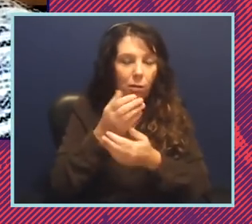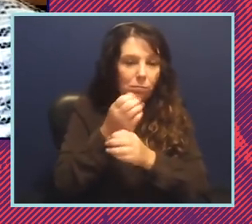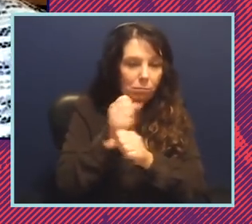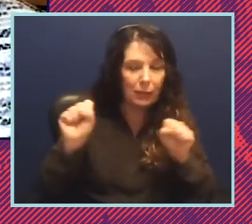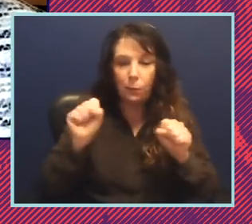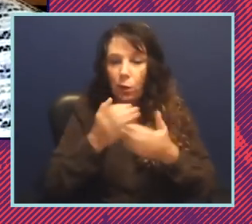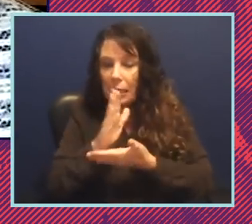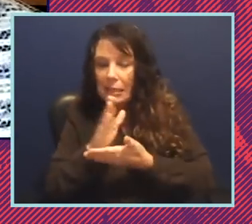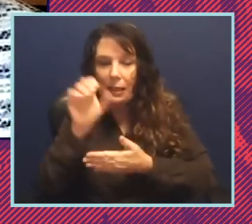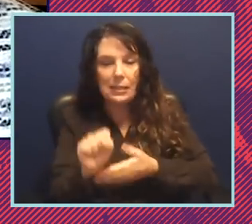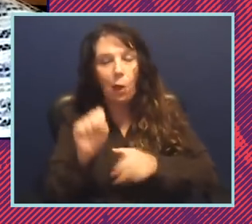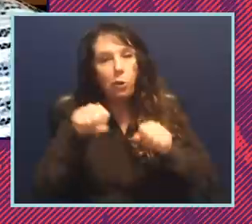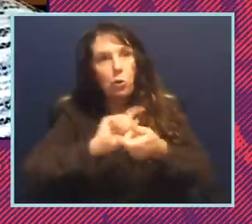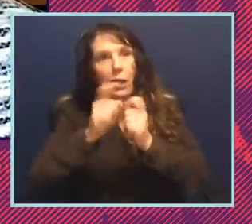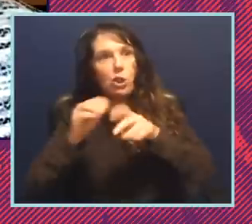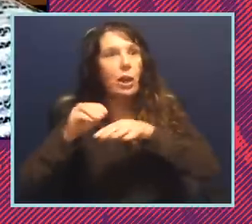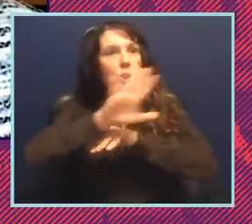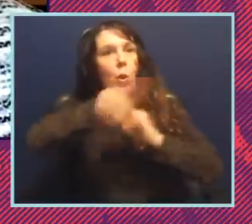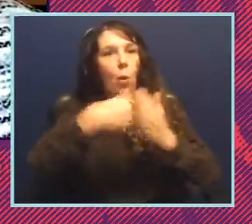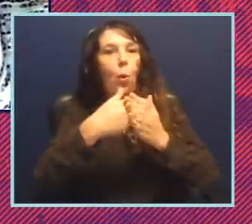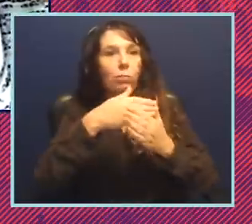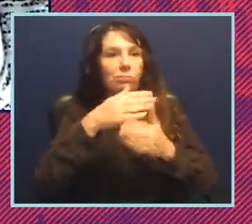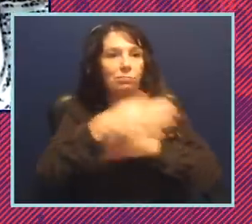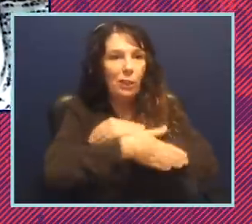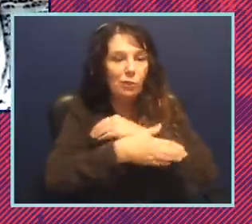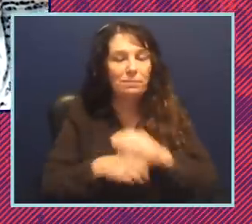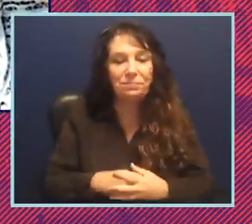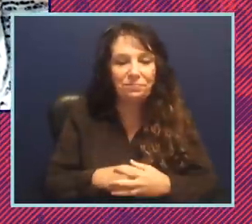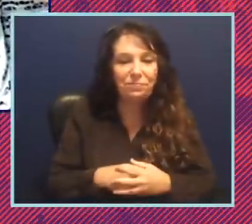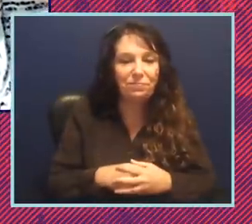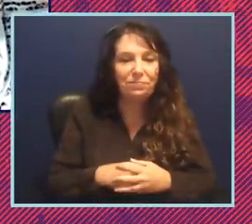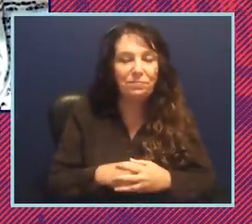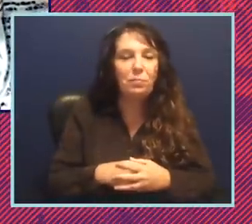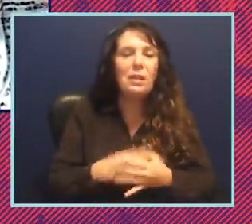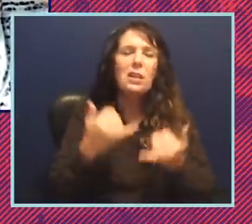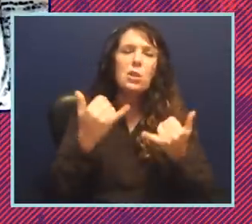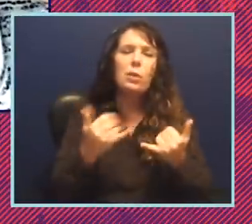you can change the national political calculus um sophia talk to me about redistricting right